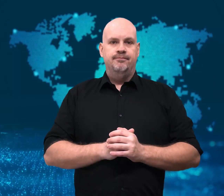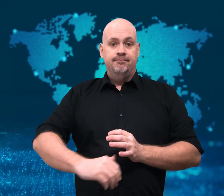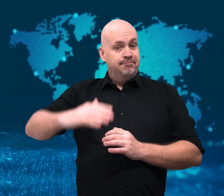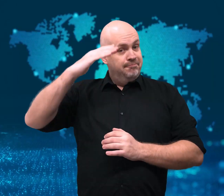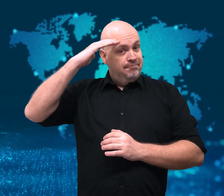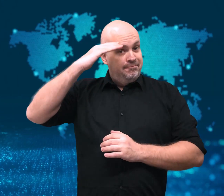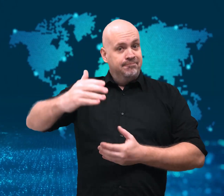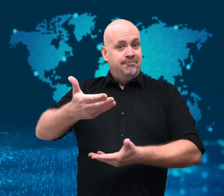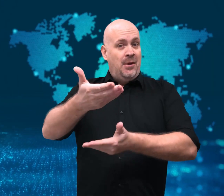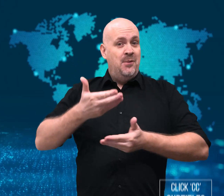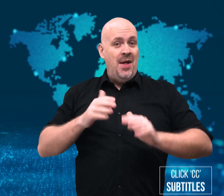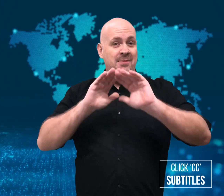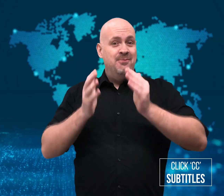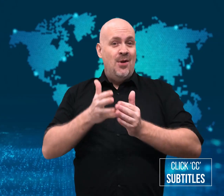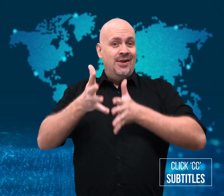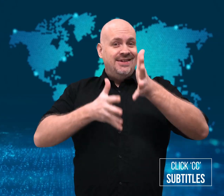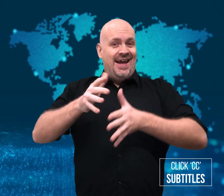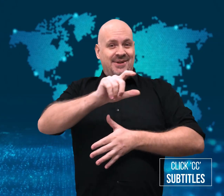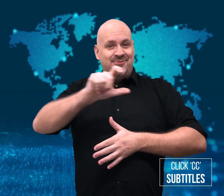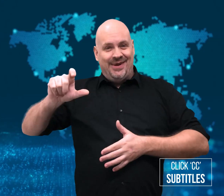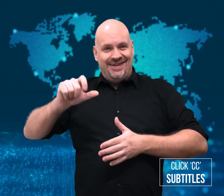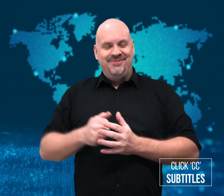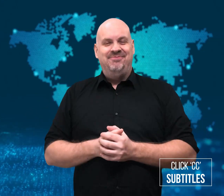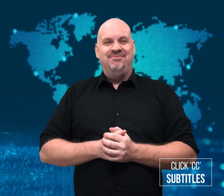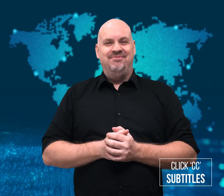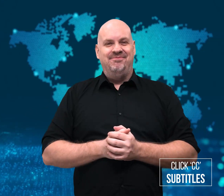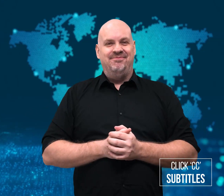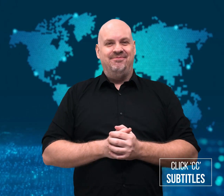Welcome to WorldSign Week!